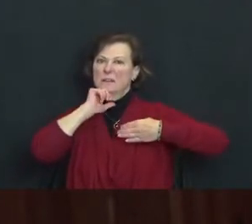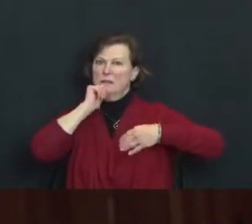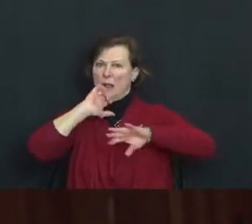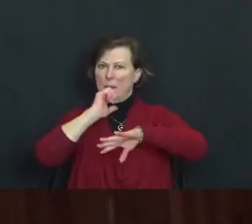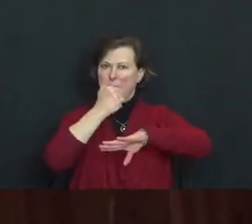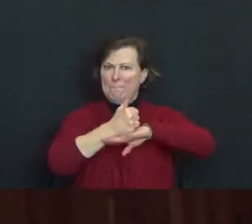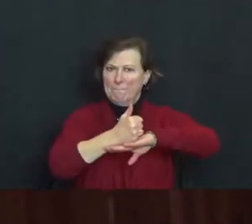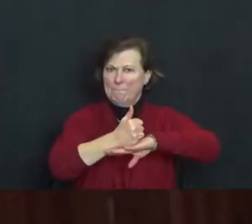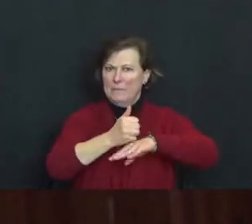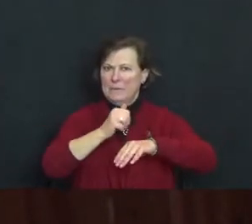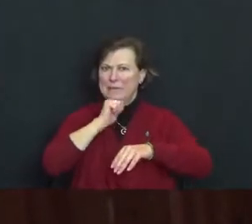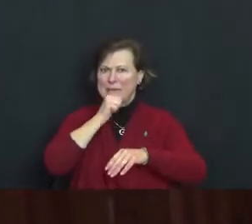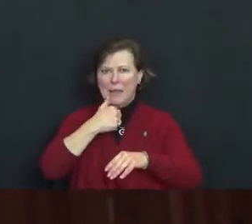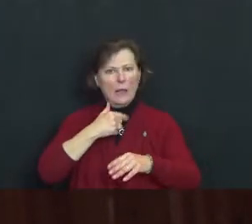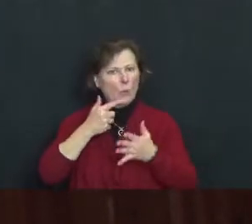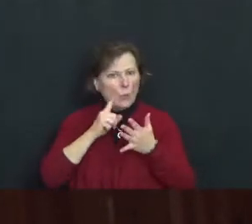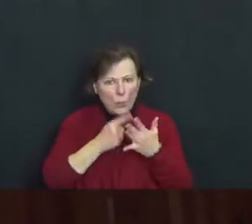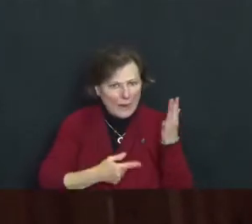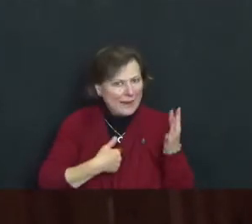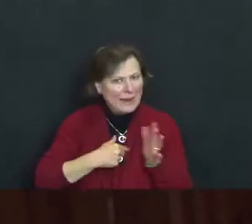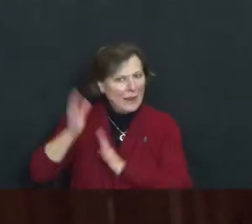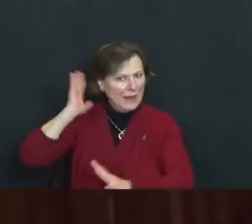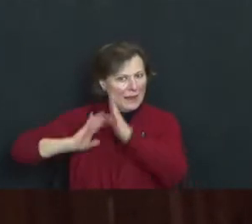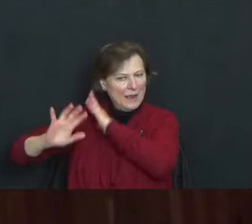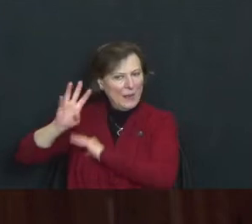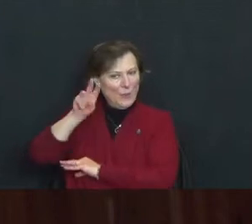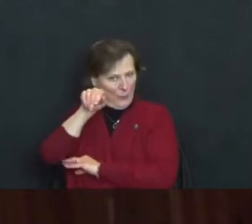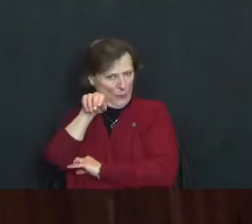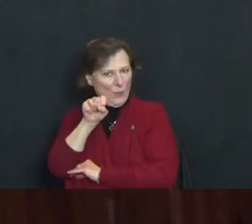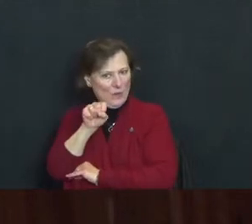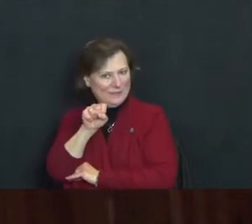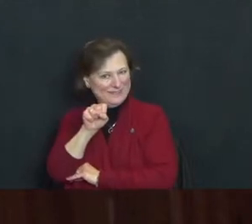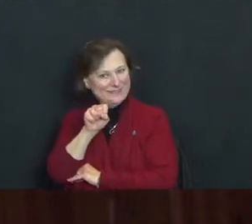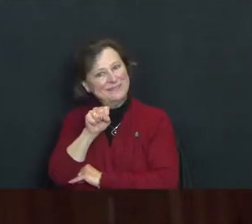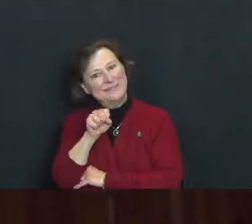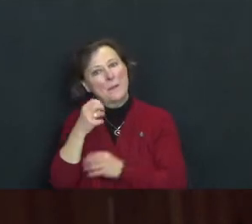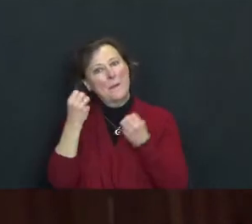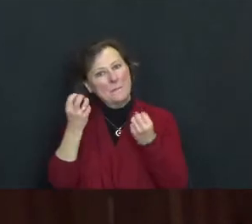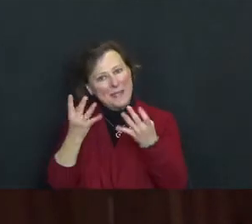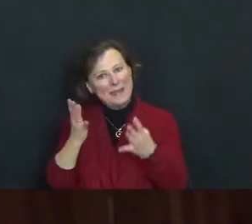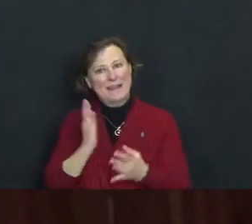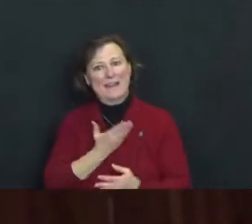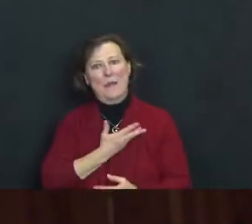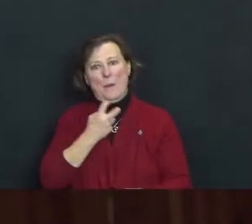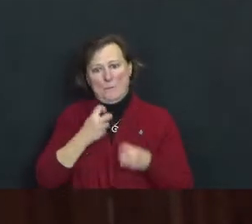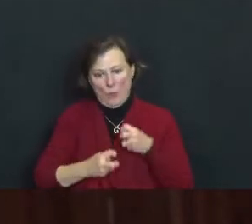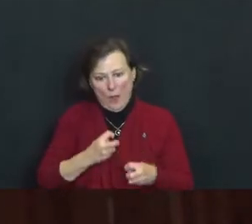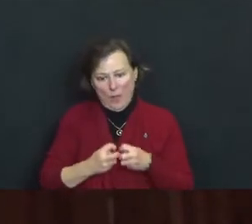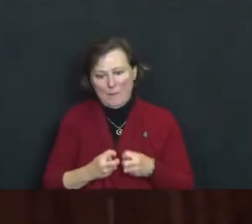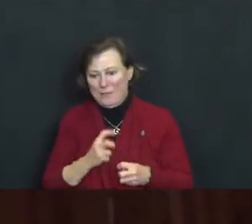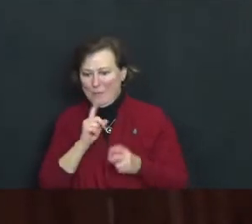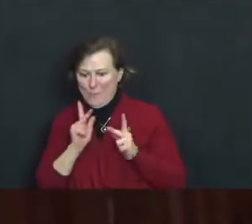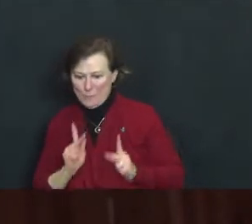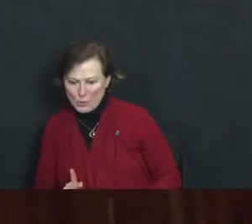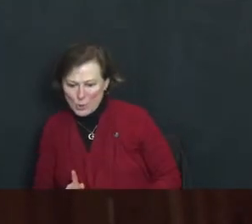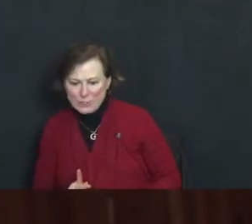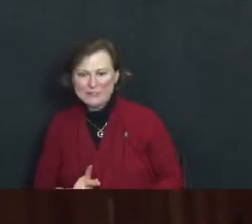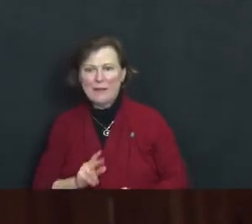I truly was. “so many of our problems – personal, national and international - come from clinging to